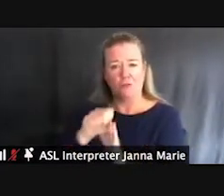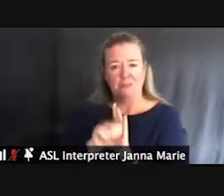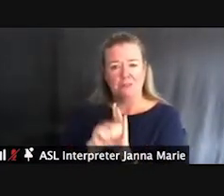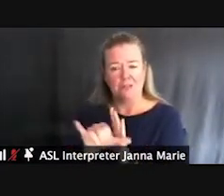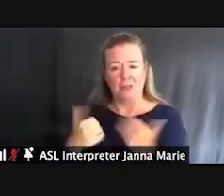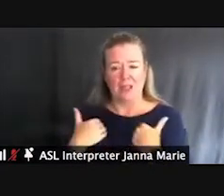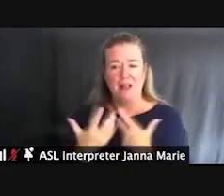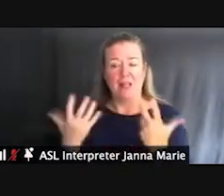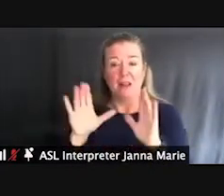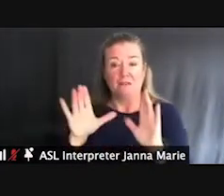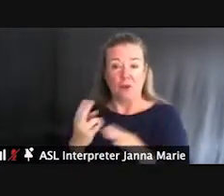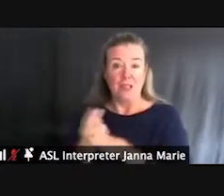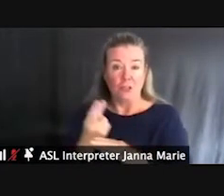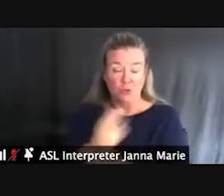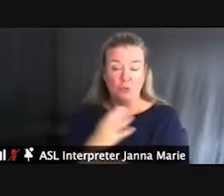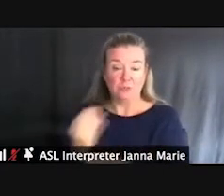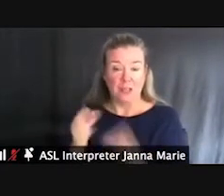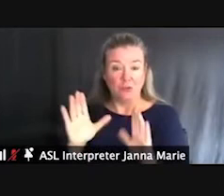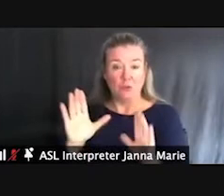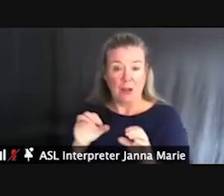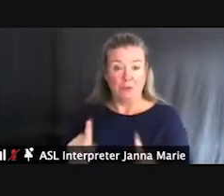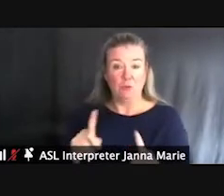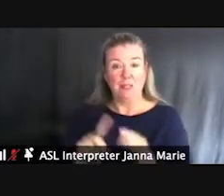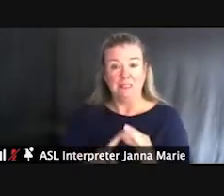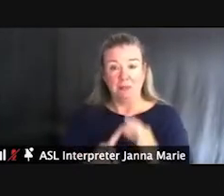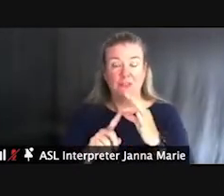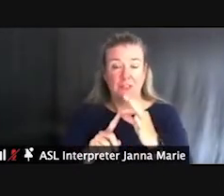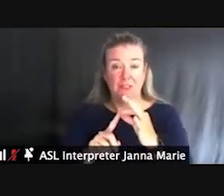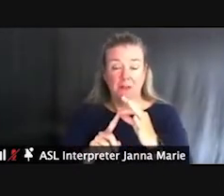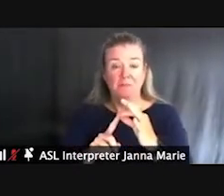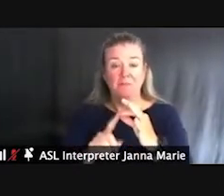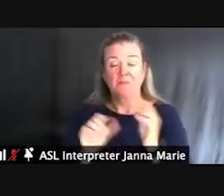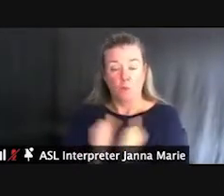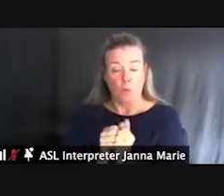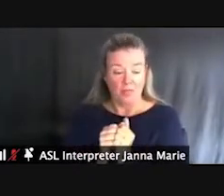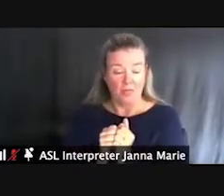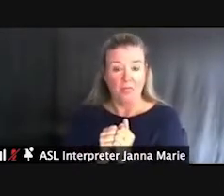And a great opportunity, especially with the ballooning really of our, of our paddle sport